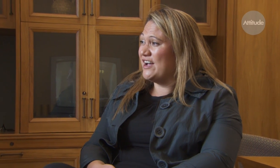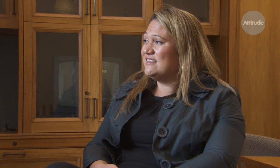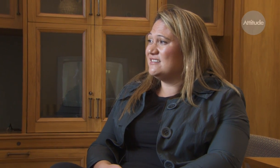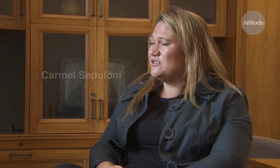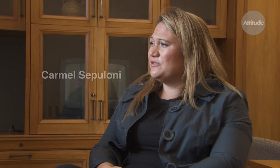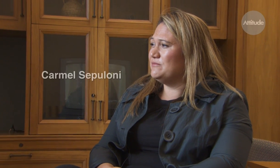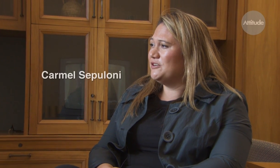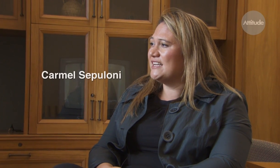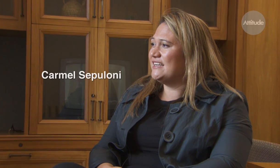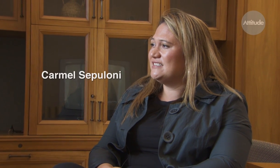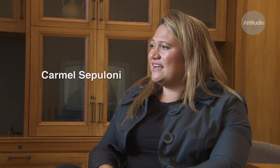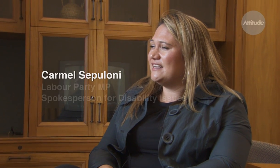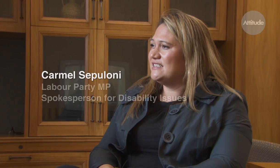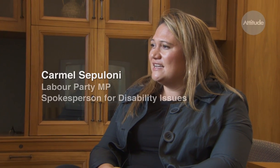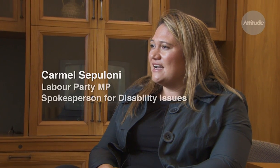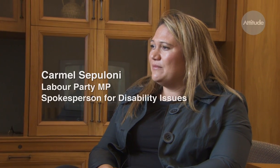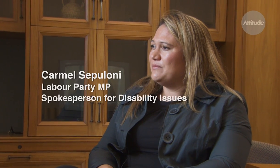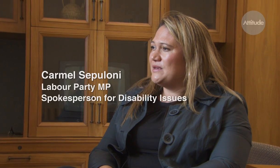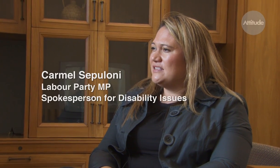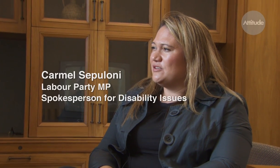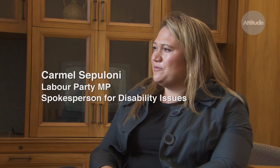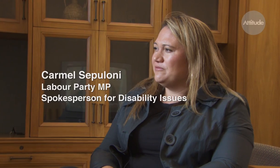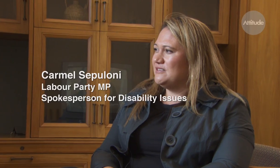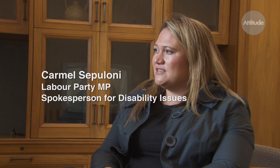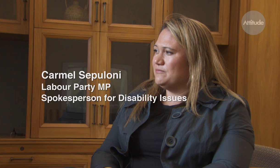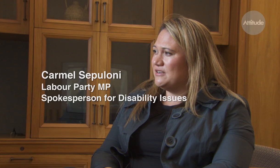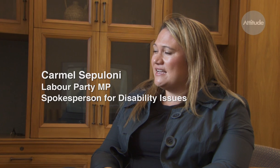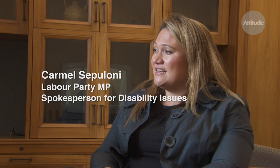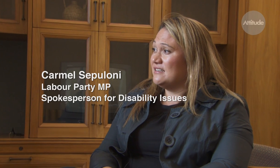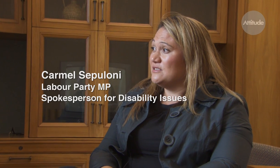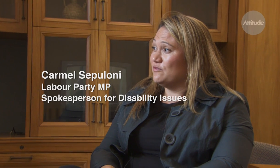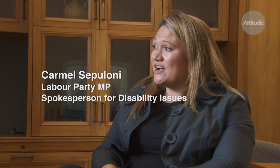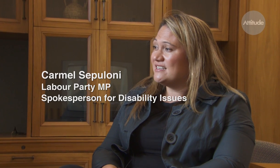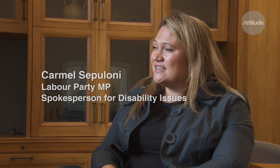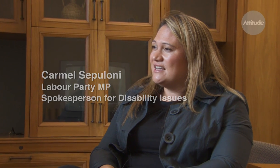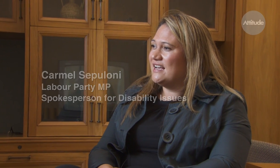Everyone has the right to communicate, it’s not a privilege to communicate, it is a right